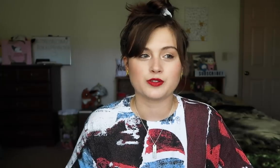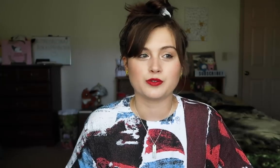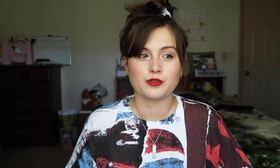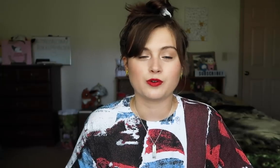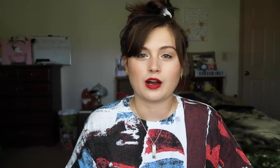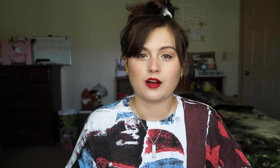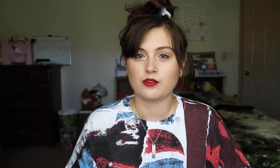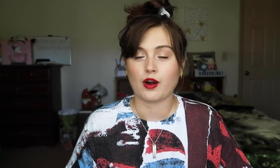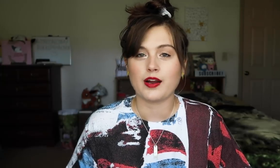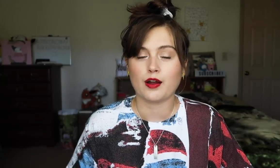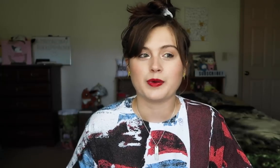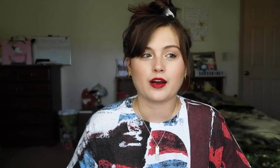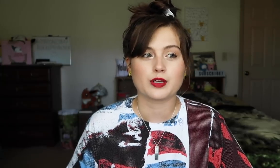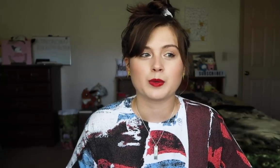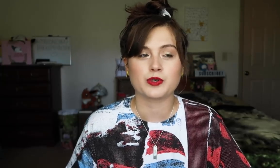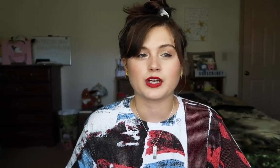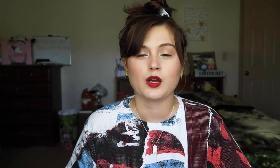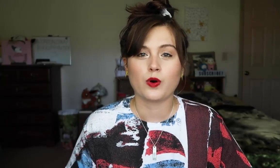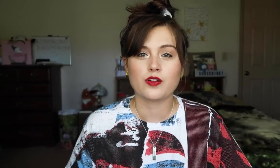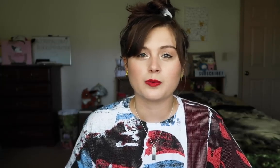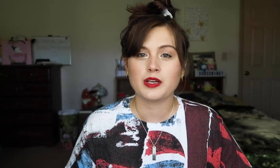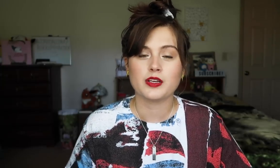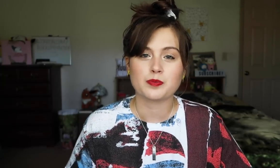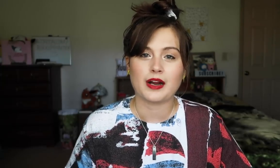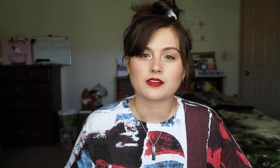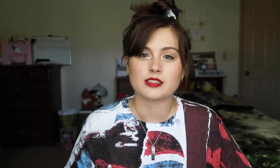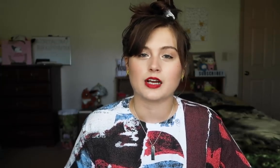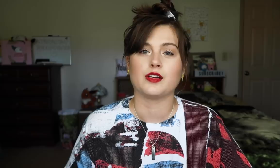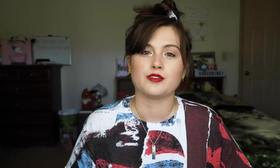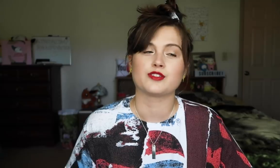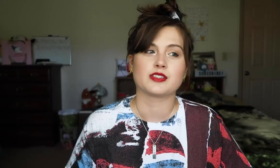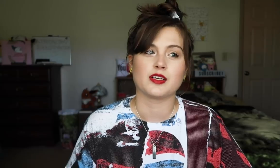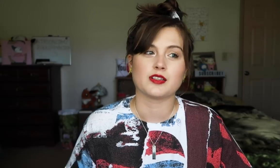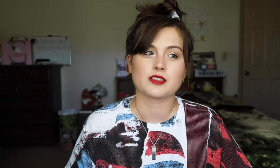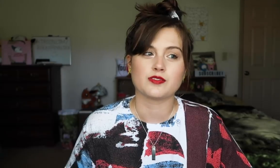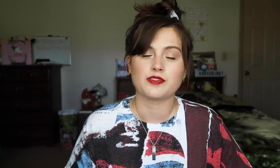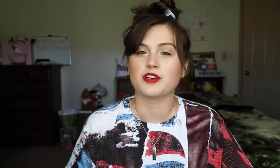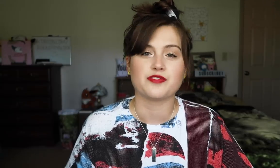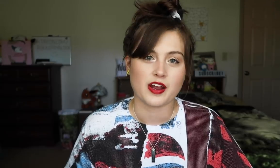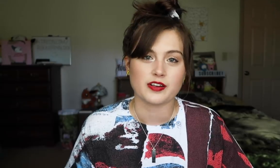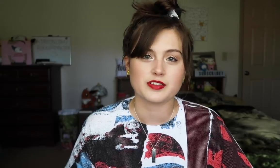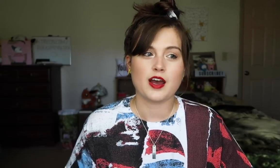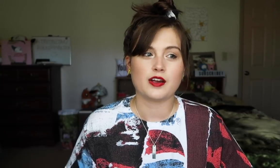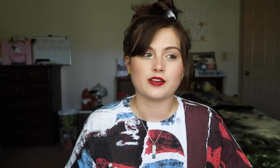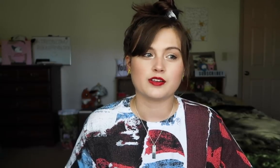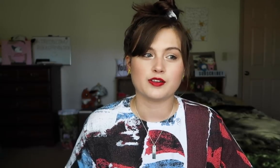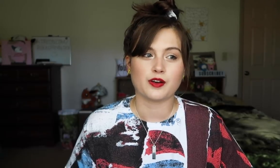to write how to pronounce it, people say, "Well, the B is practically silent and it's very faint and...